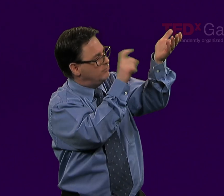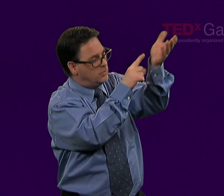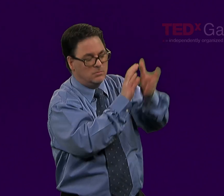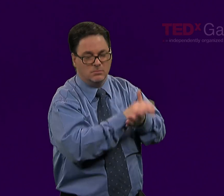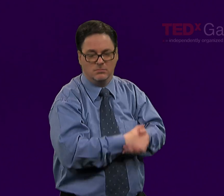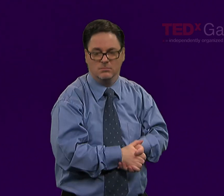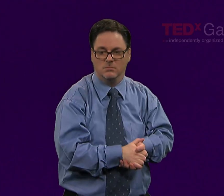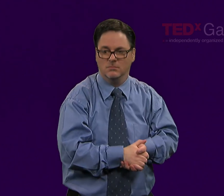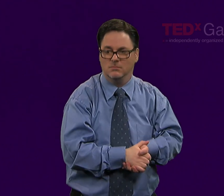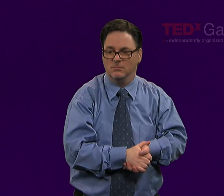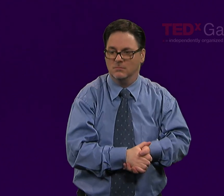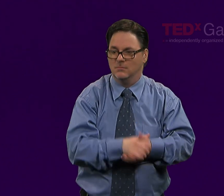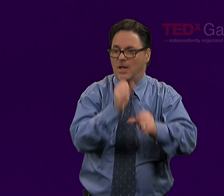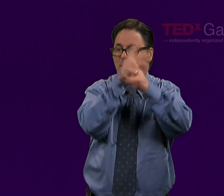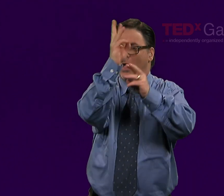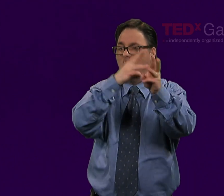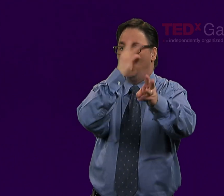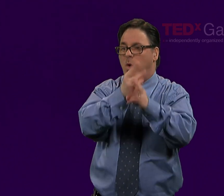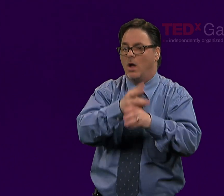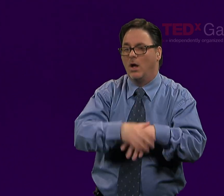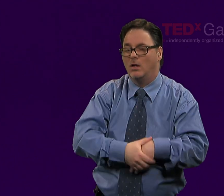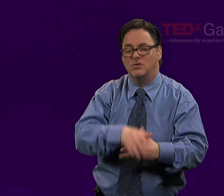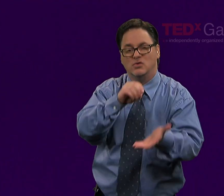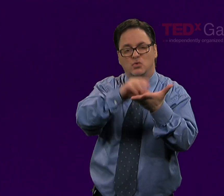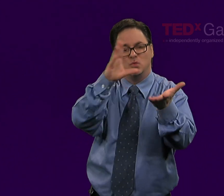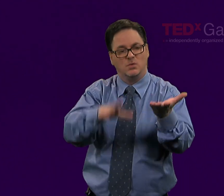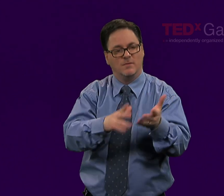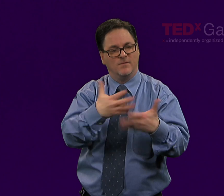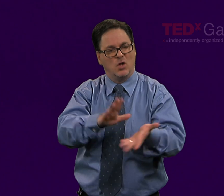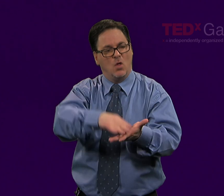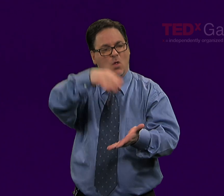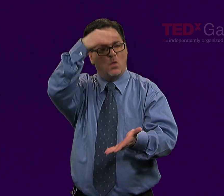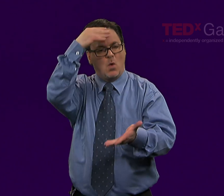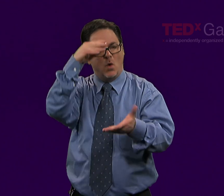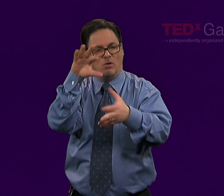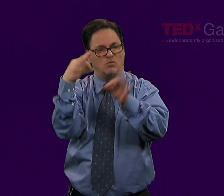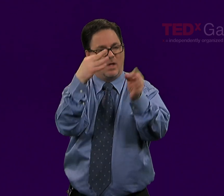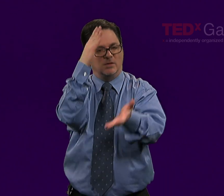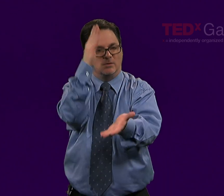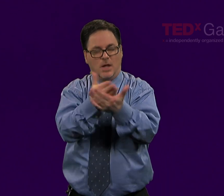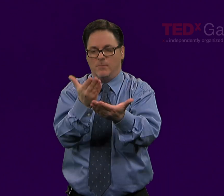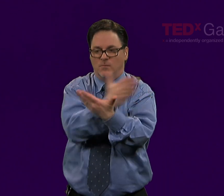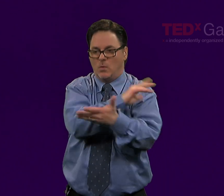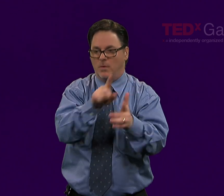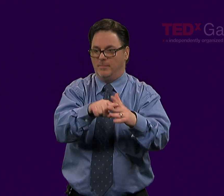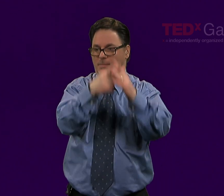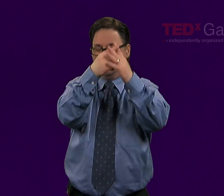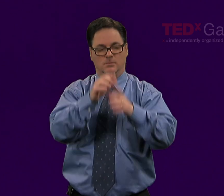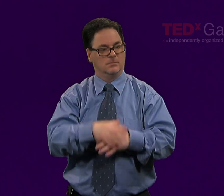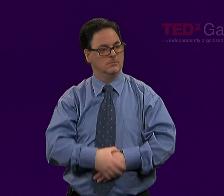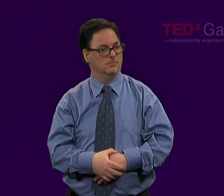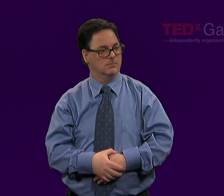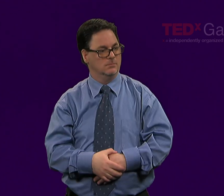then, throughout the world, students will have already learned how to eliminate or deal with these distractors.